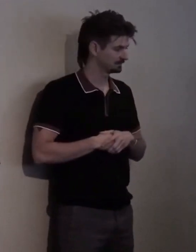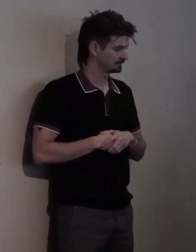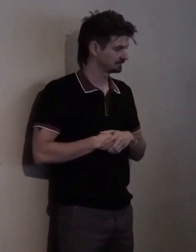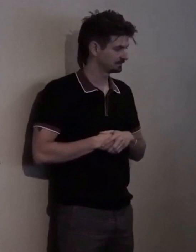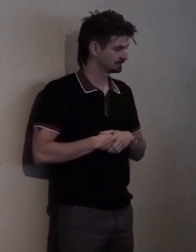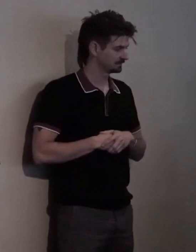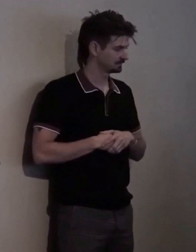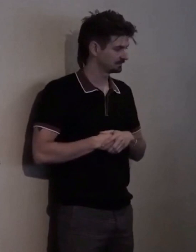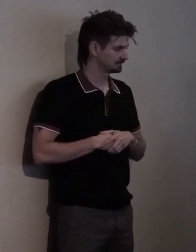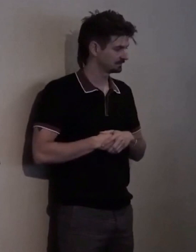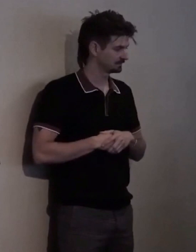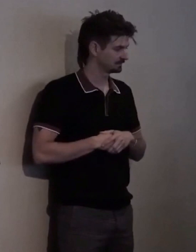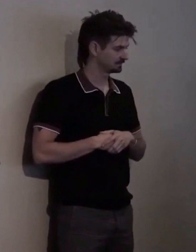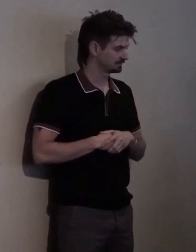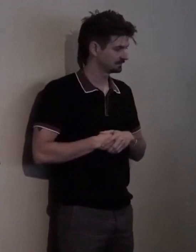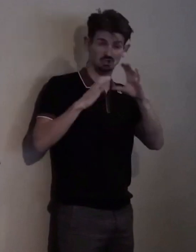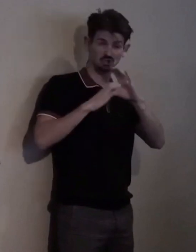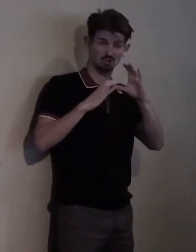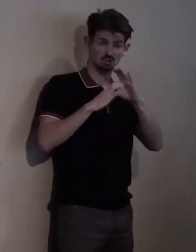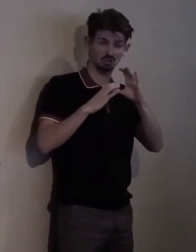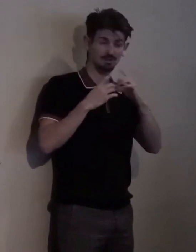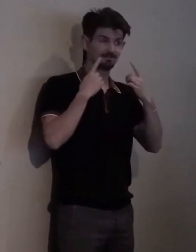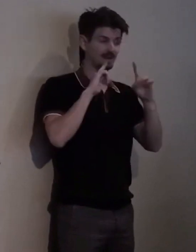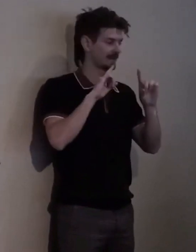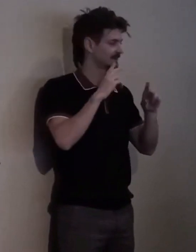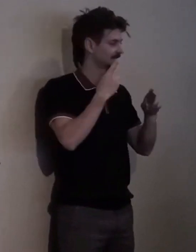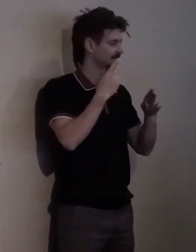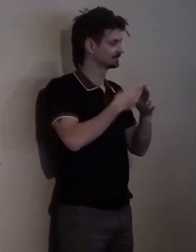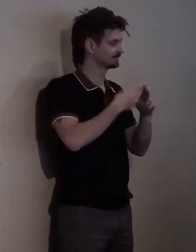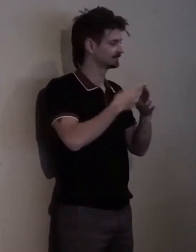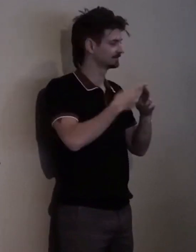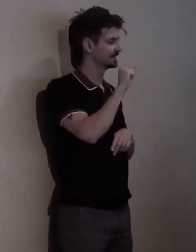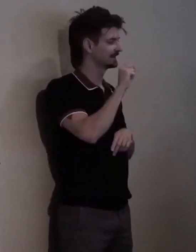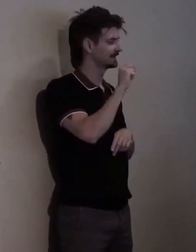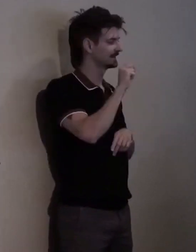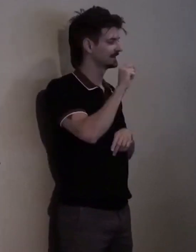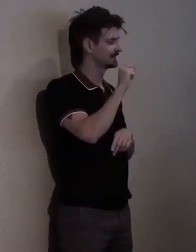CCDC has named Seyanna Hitt as our new development director,